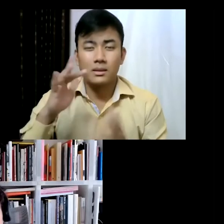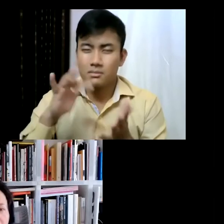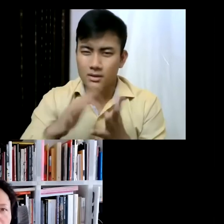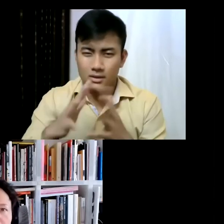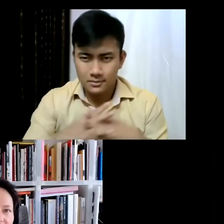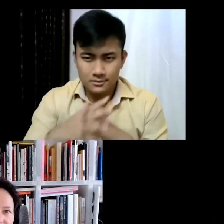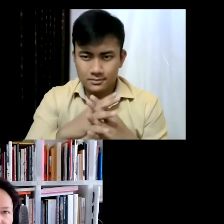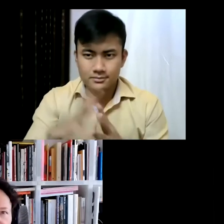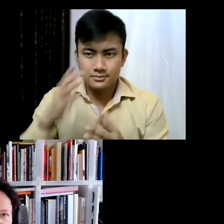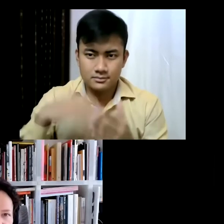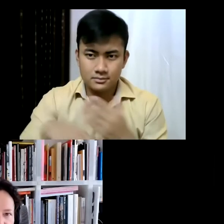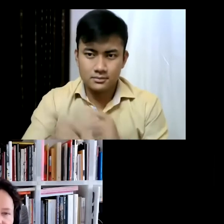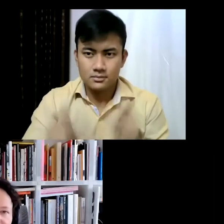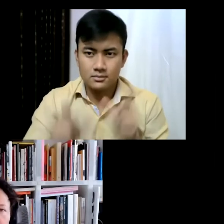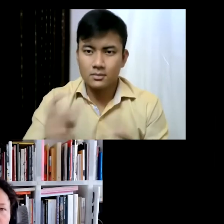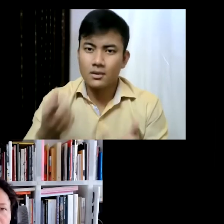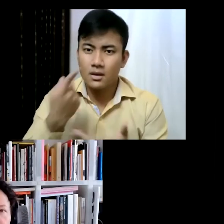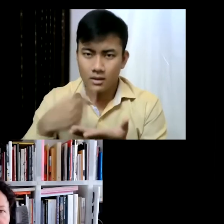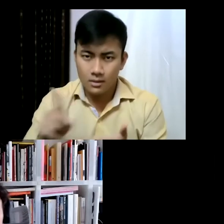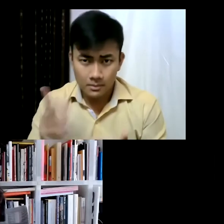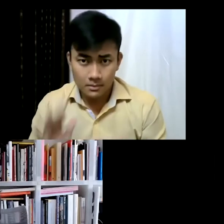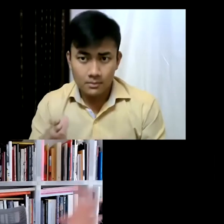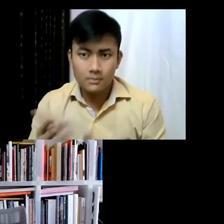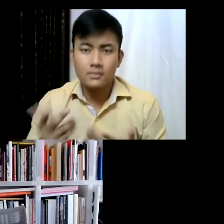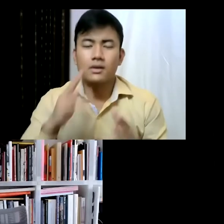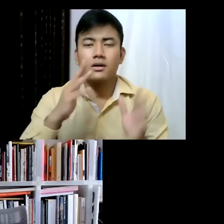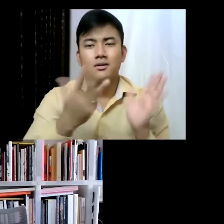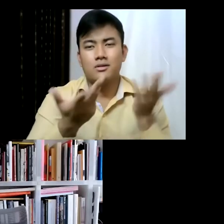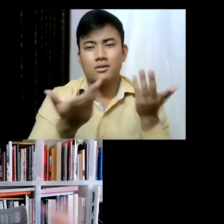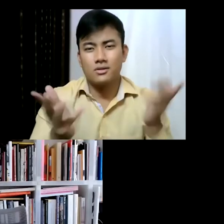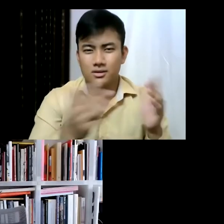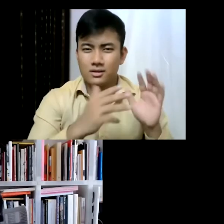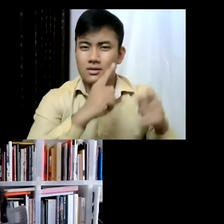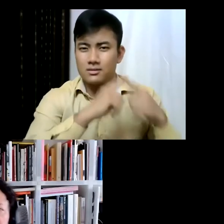are about 400 galleries, there are museums, now there is the Whitney museum, the shed on the other